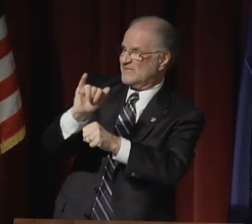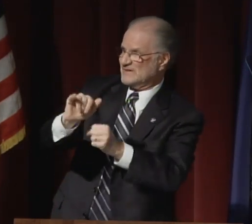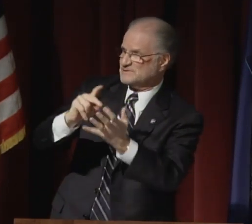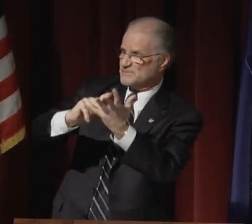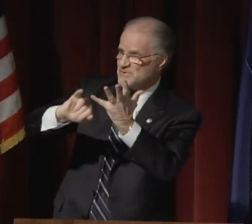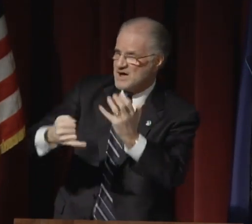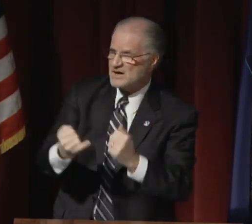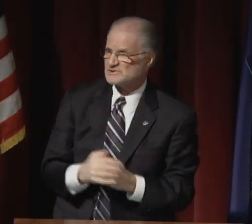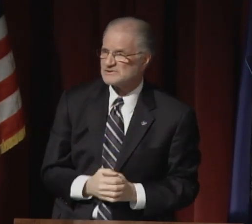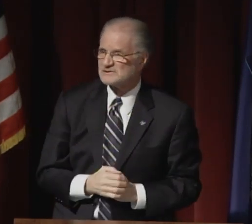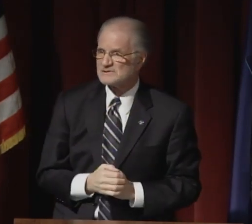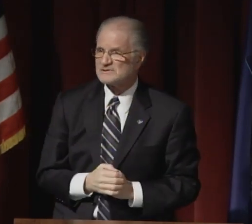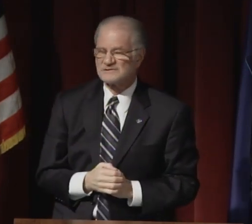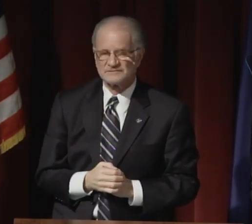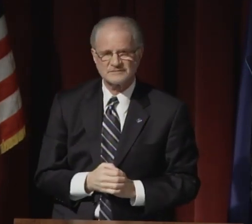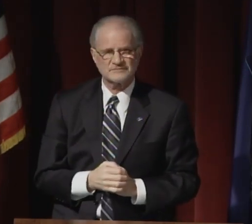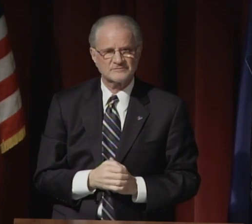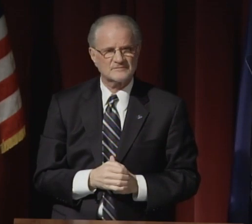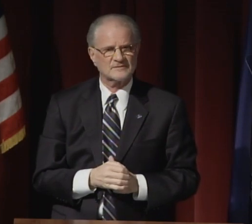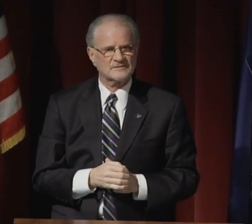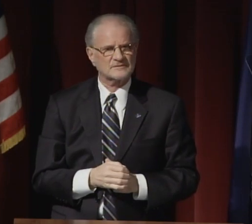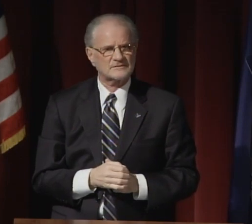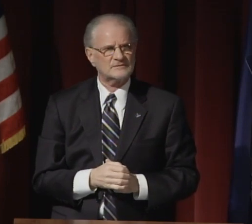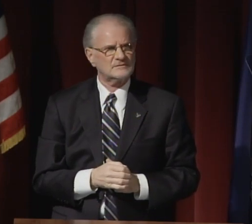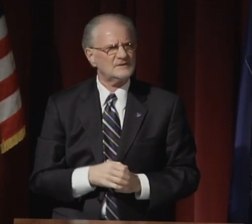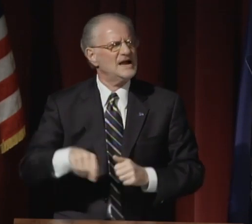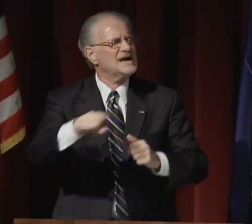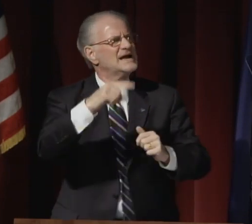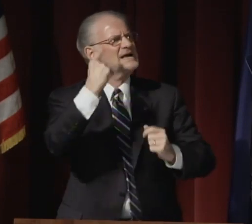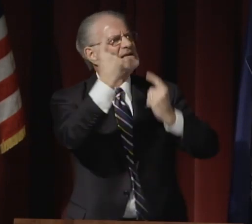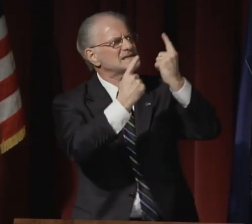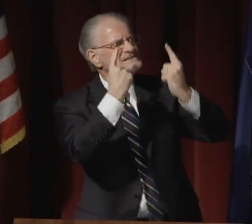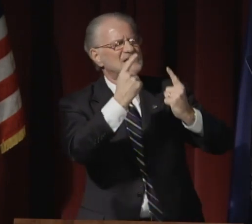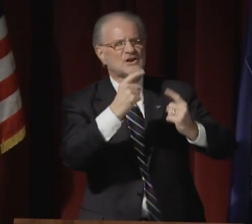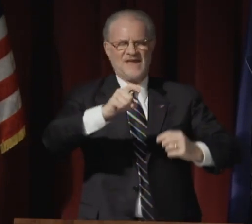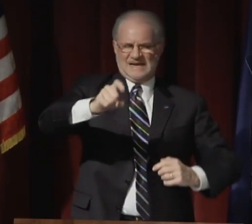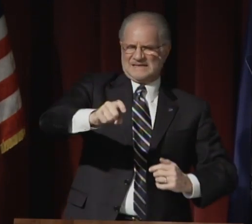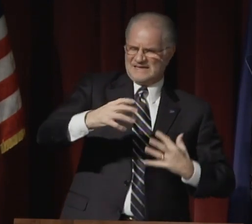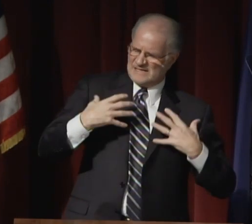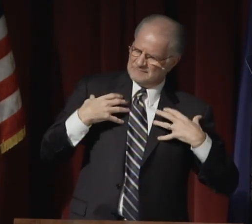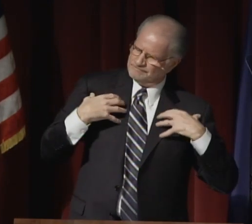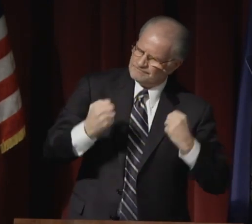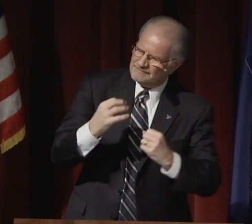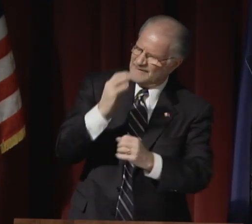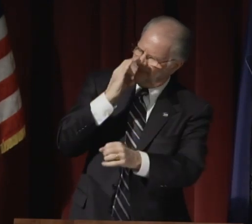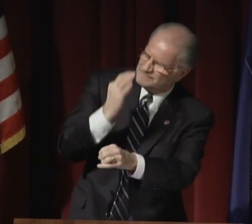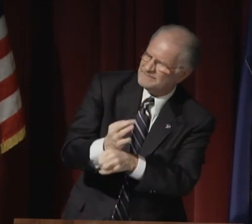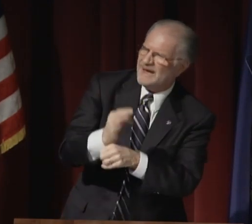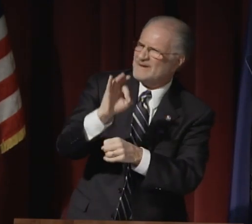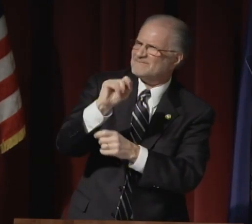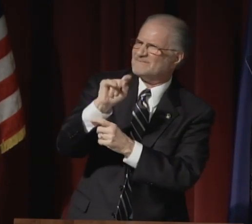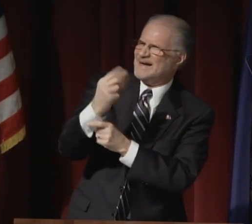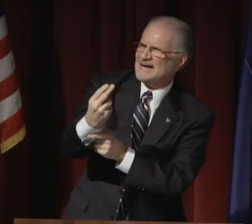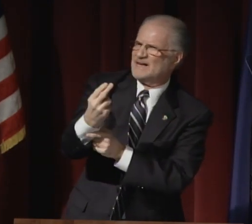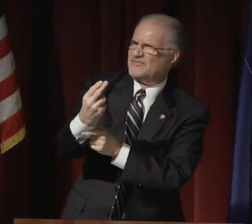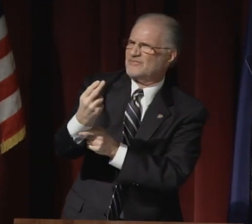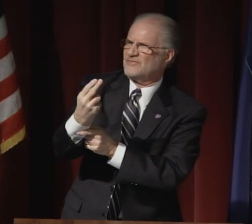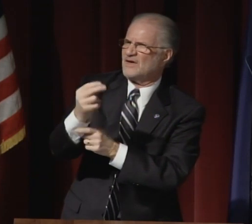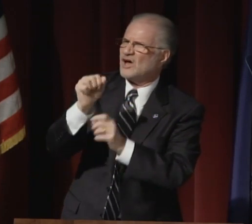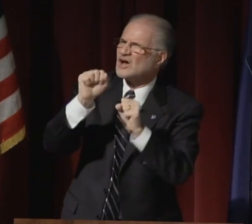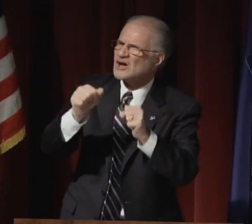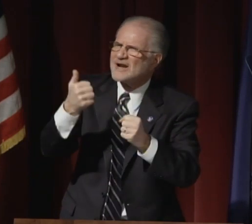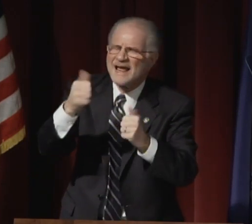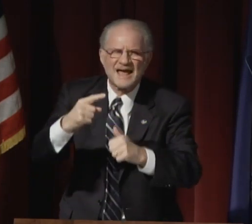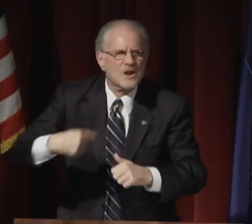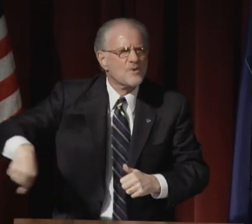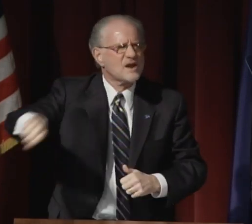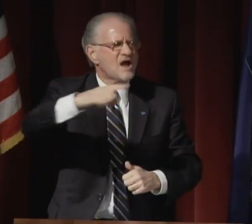needed to make progress on this project.